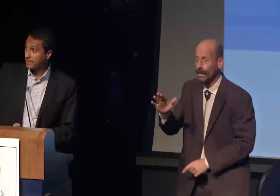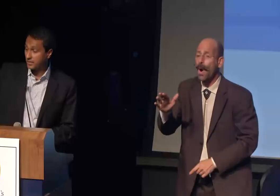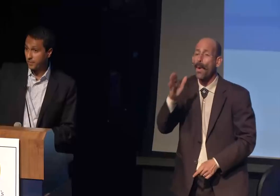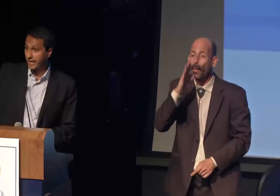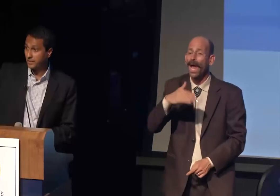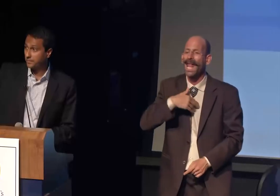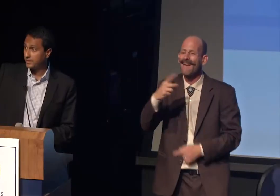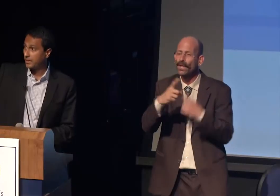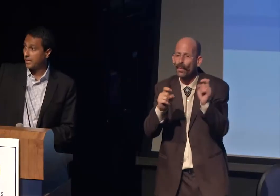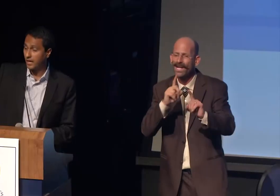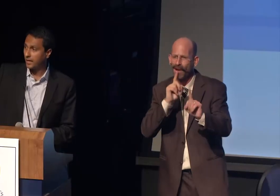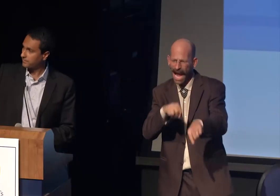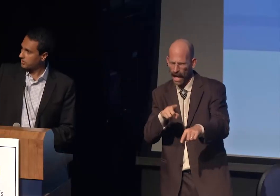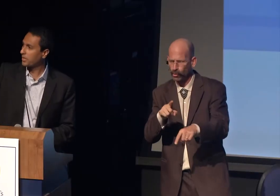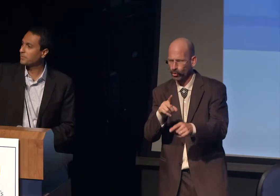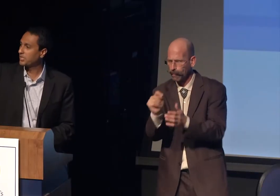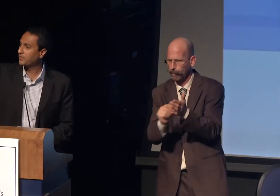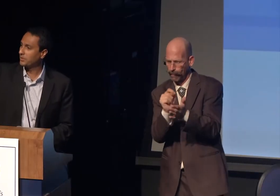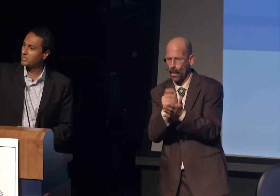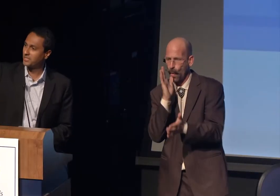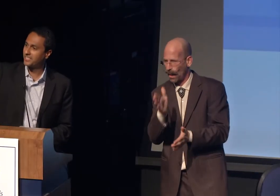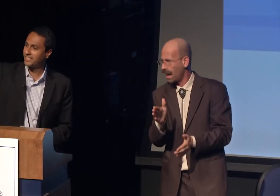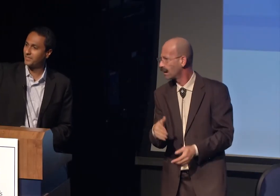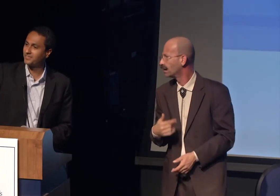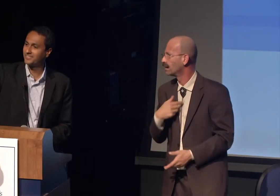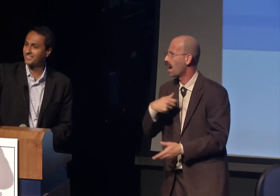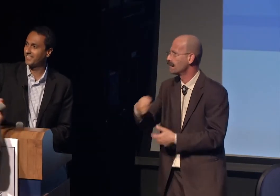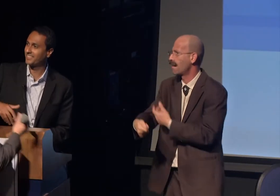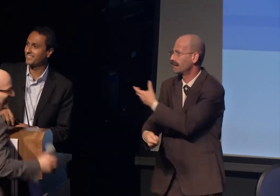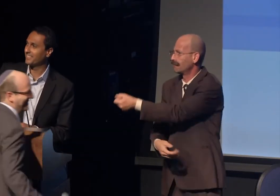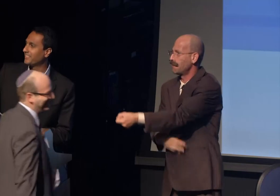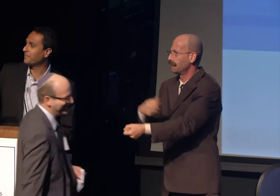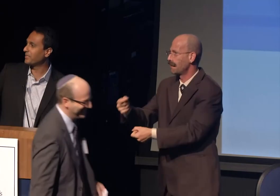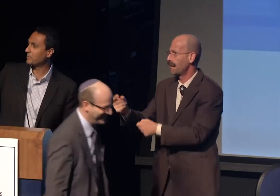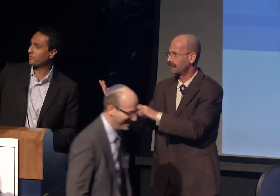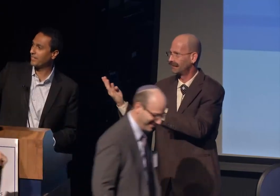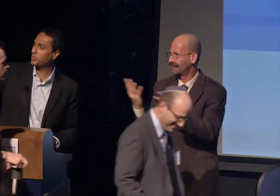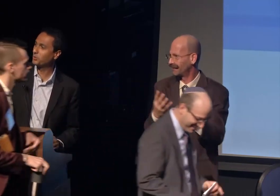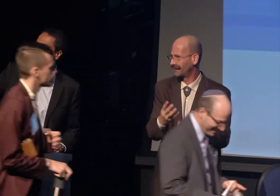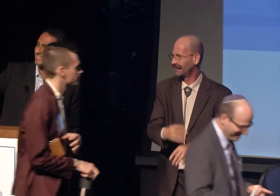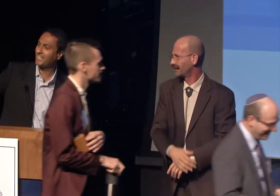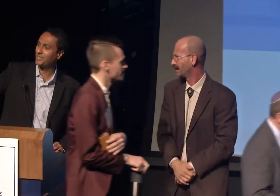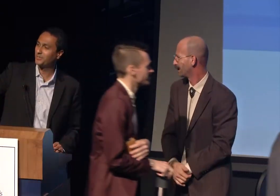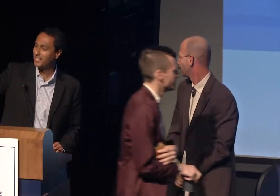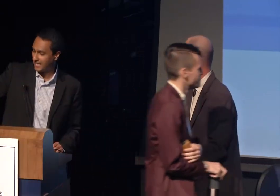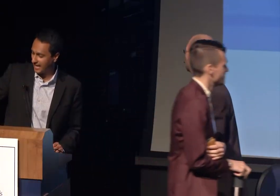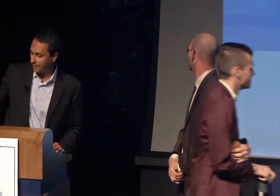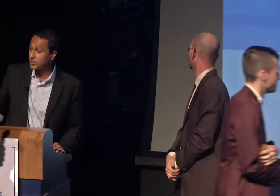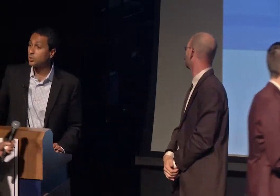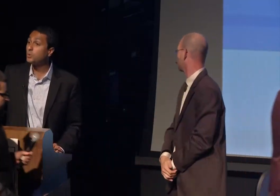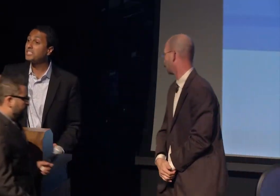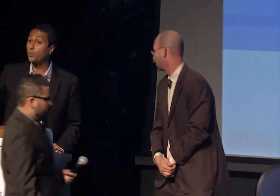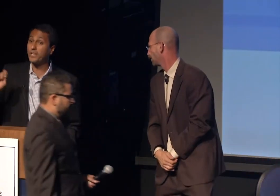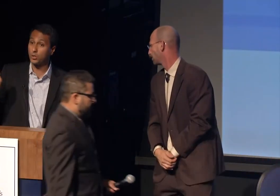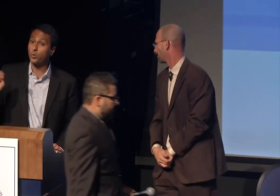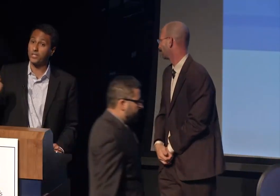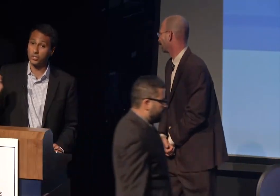but you need to write your questions down.